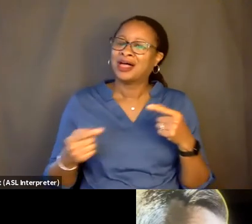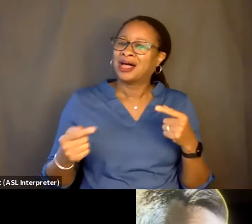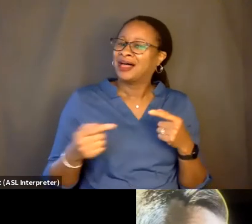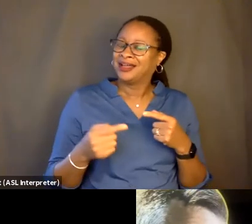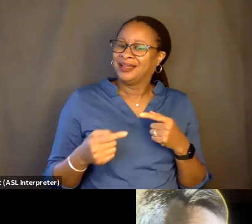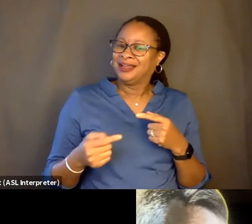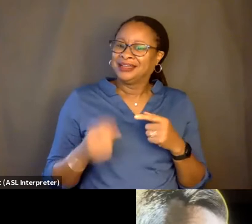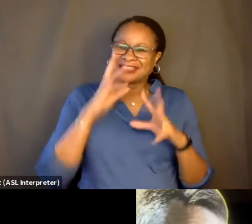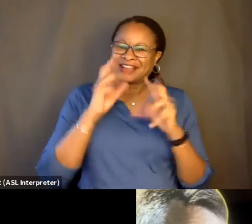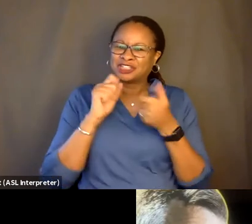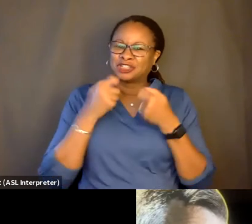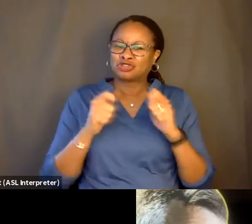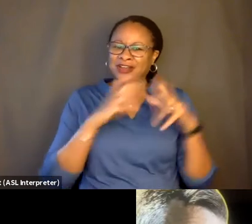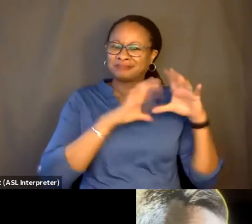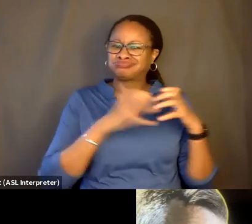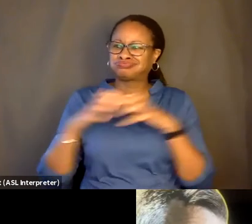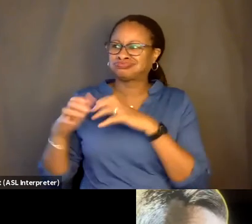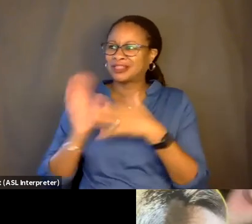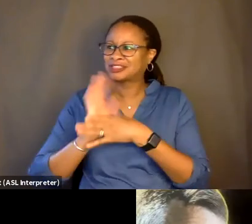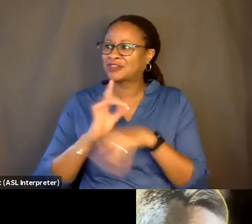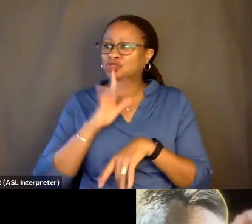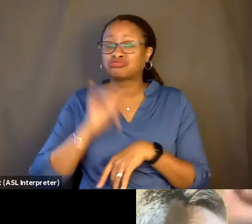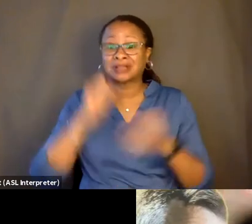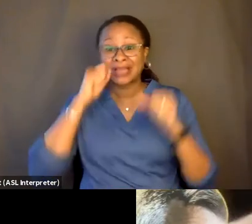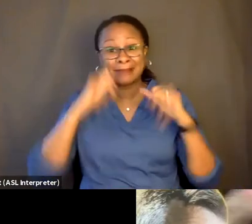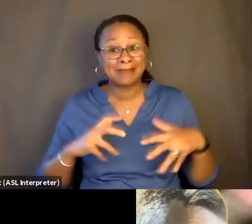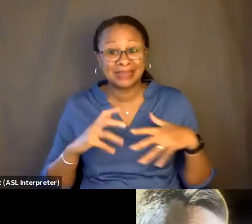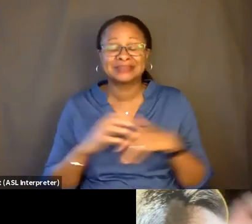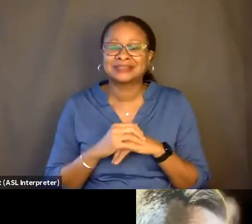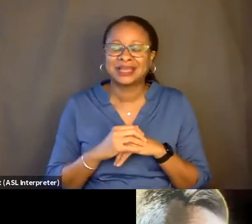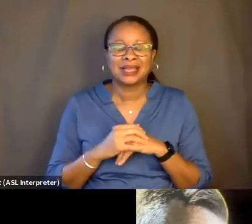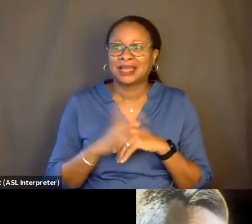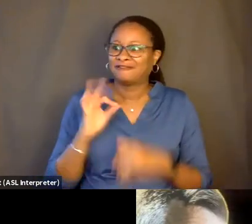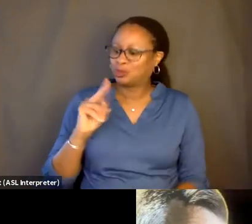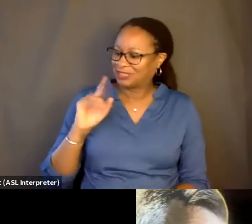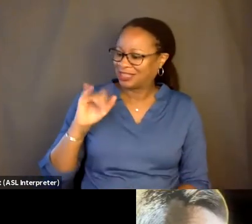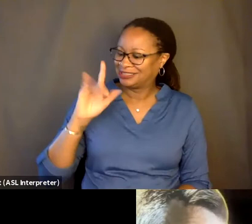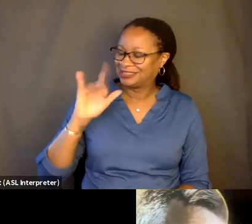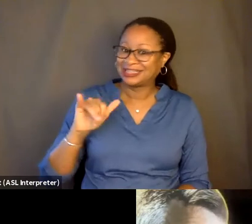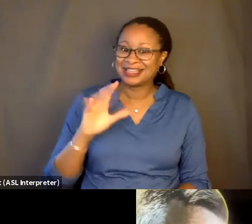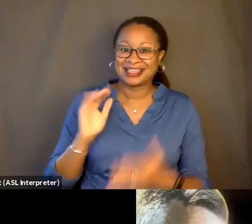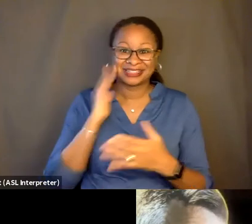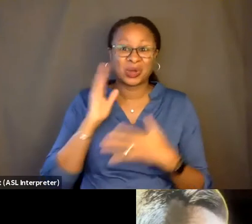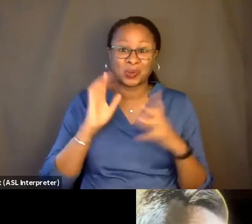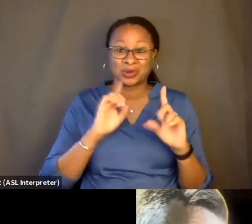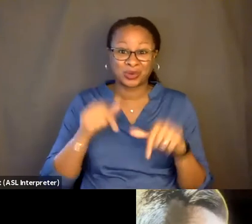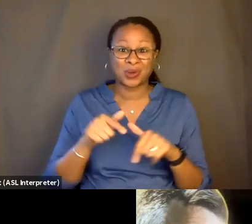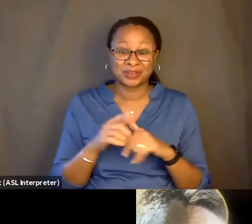as this really amazing exercise in futility, which I know is what you're going for. It's very-- it's always really gratifying